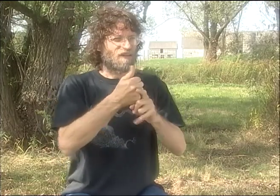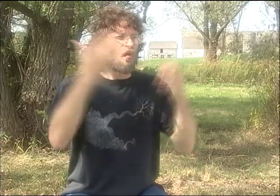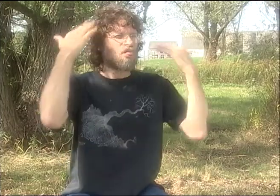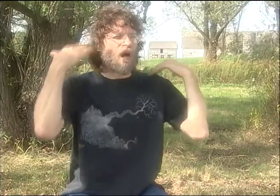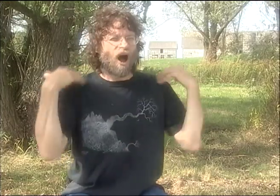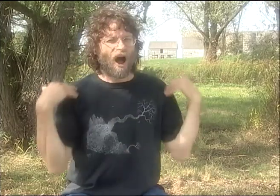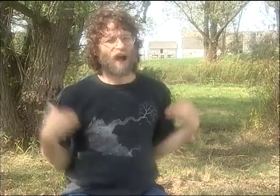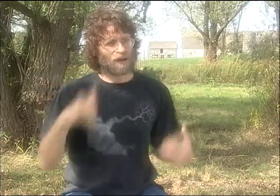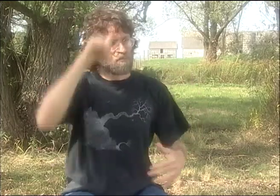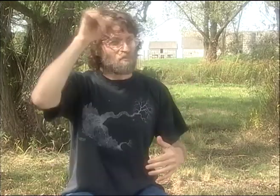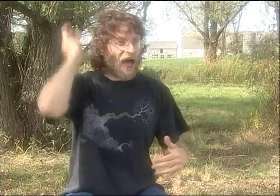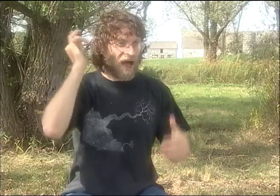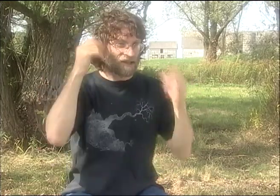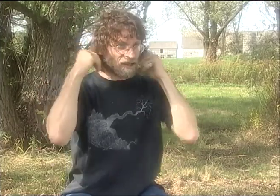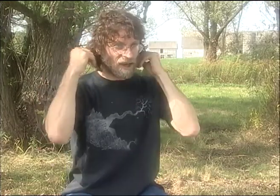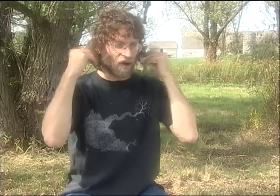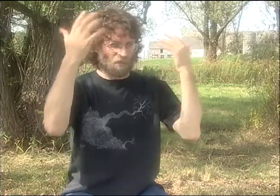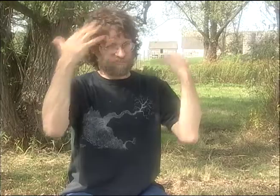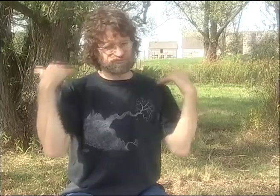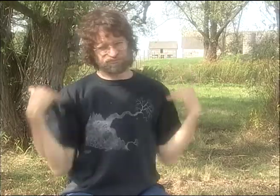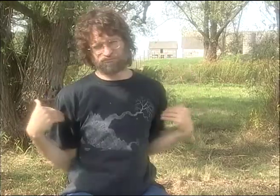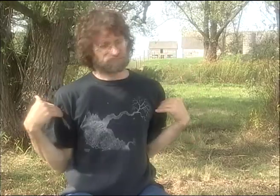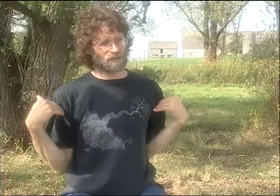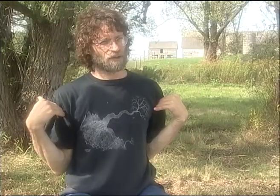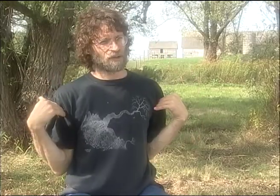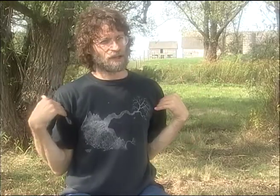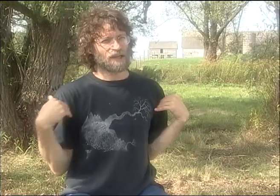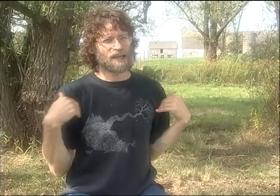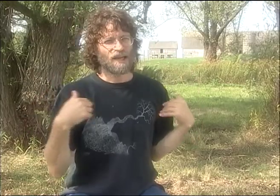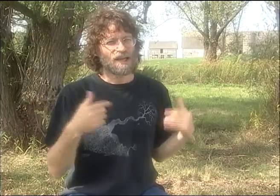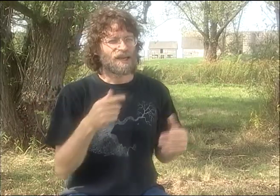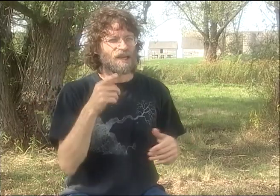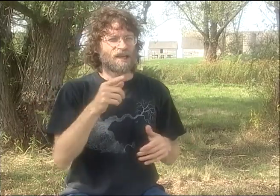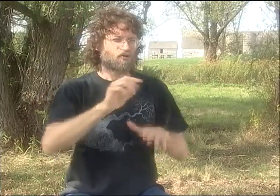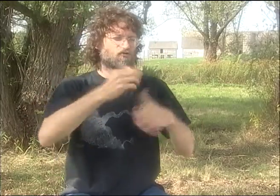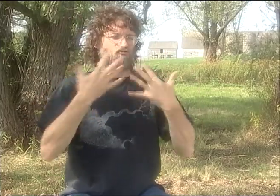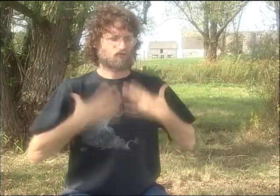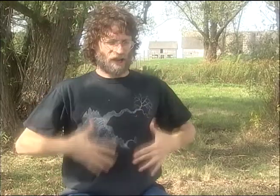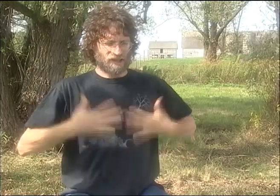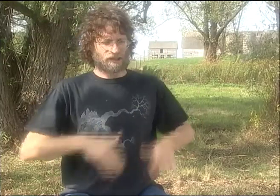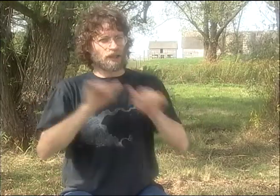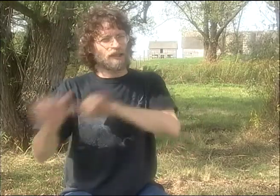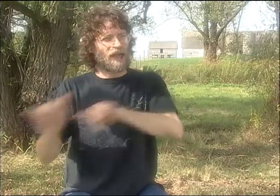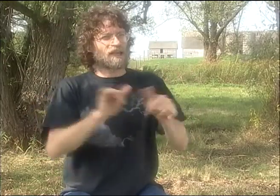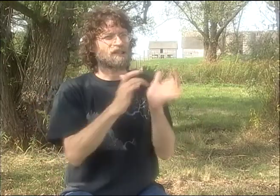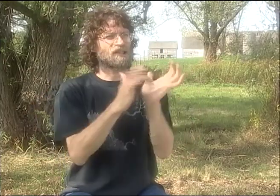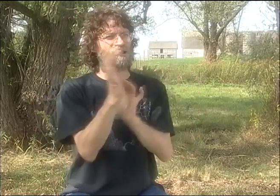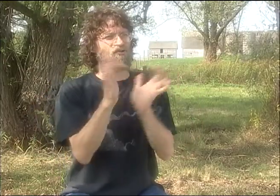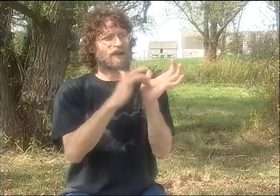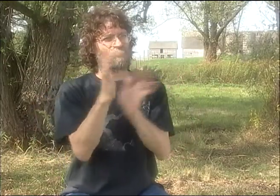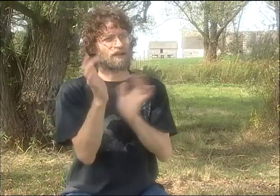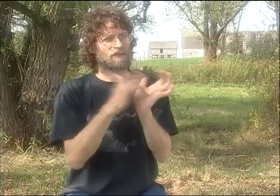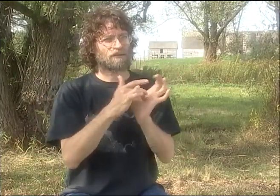WHERE I HAD A FRIEND WHO HAD REALLY LONG, BLONDE HAIR, ALL THE WAY PAST HIS SHOULDERS,